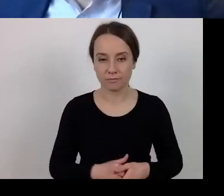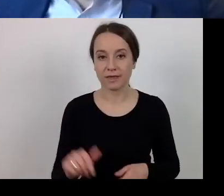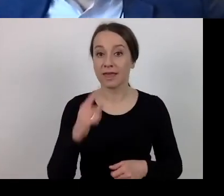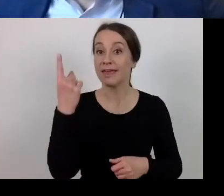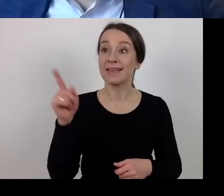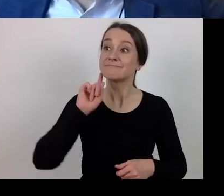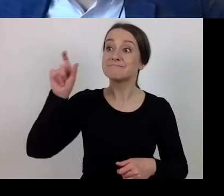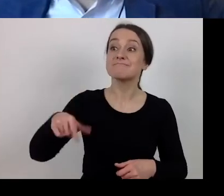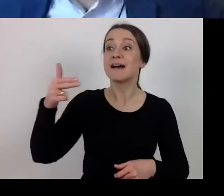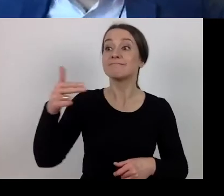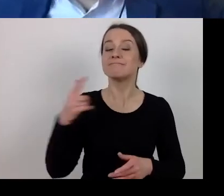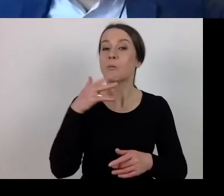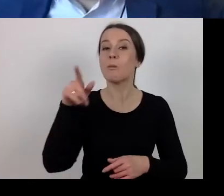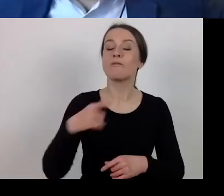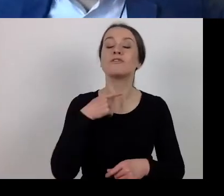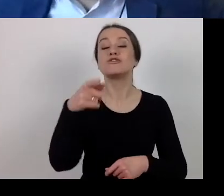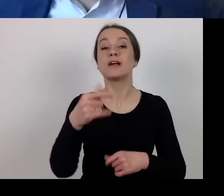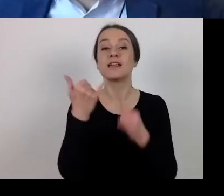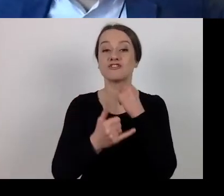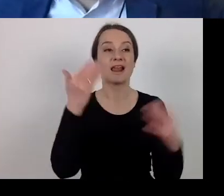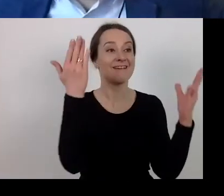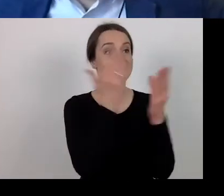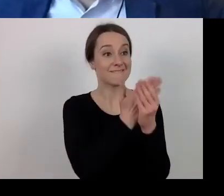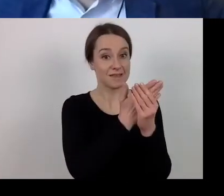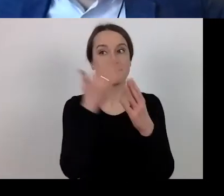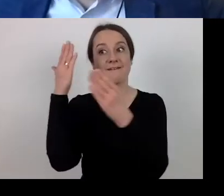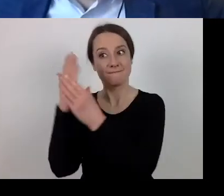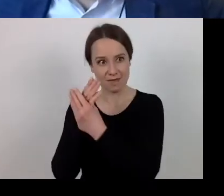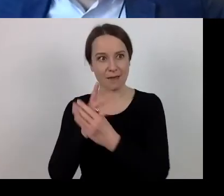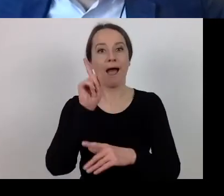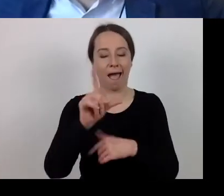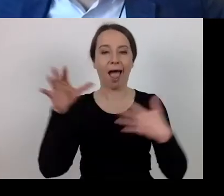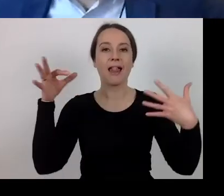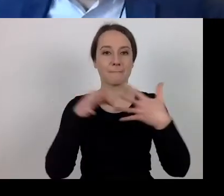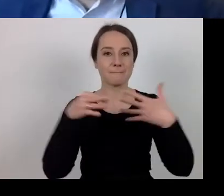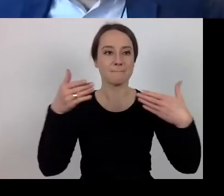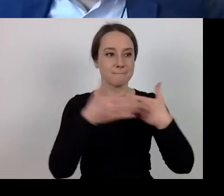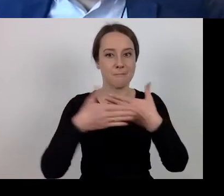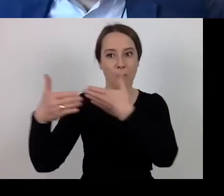whether companies run separately by each of the spouses are entities that are related?